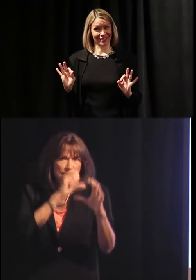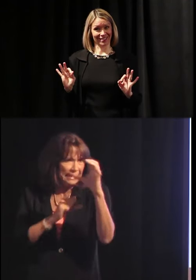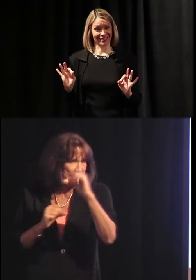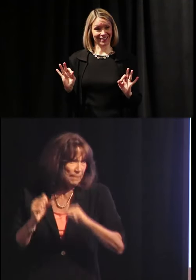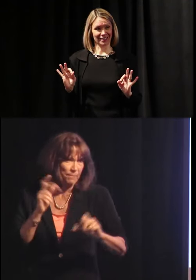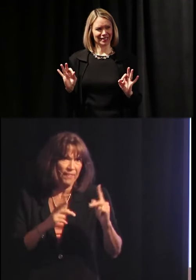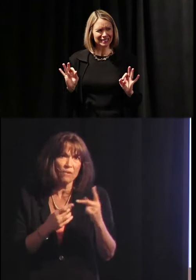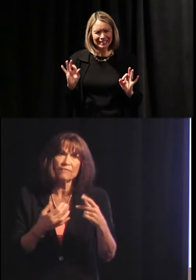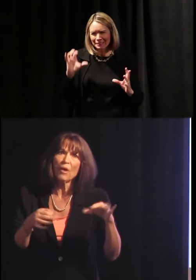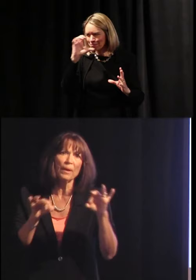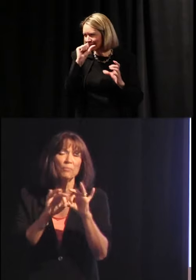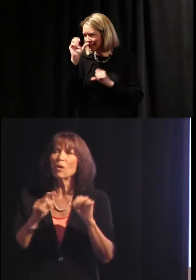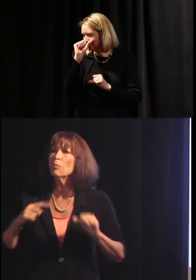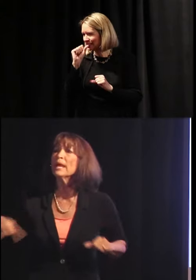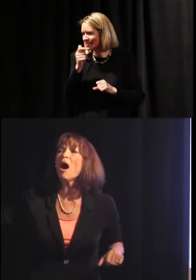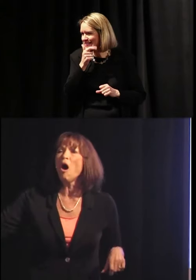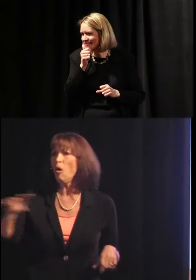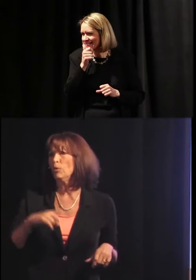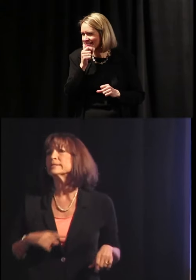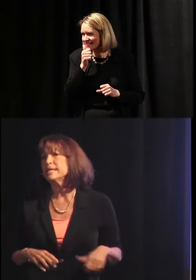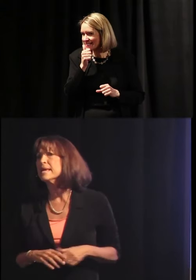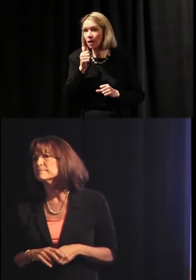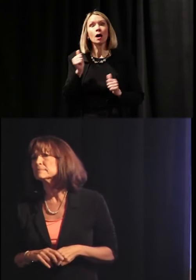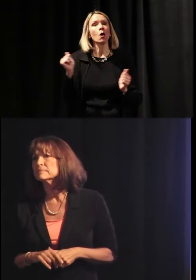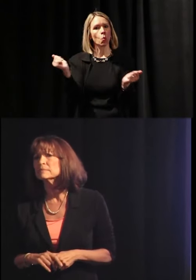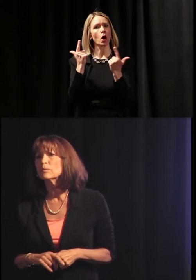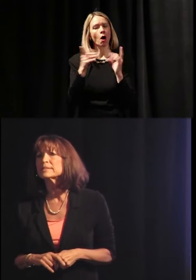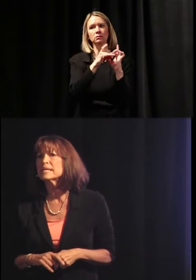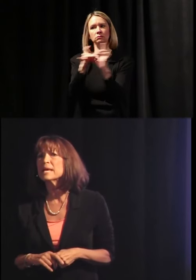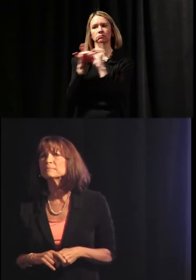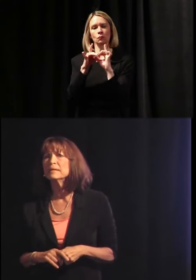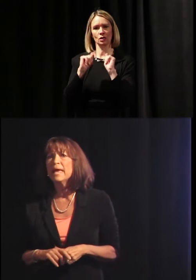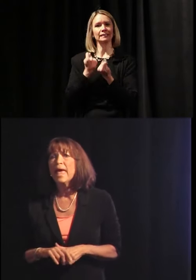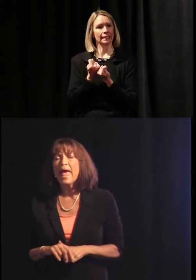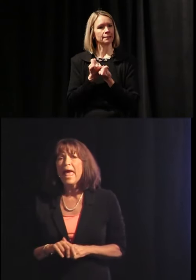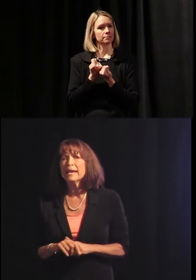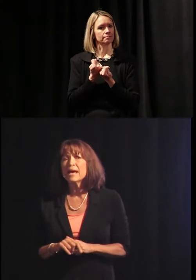I hope I have not missed people that are very important. We all are a team. We're a team.